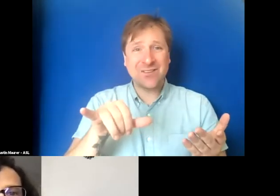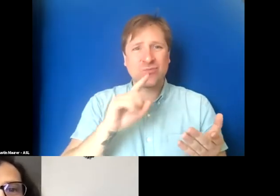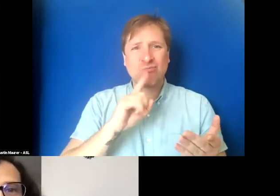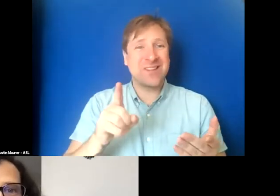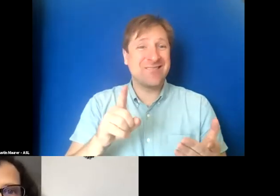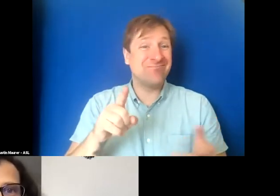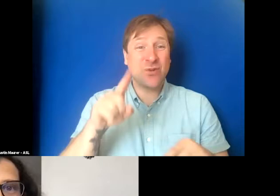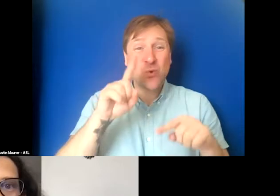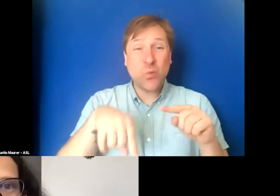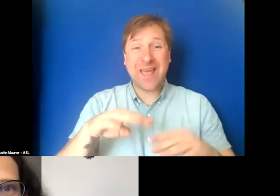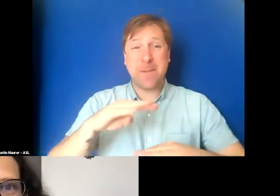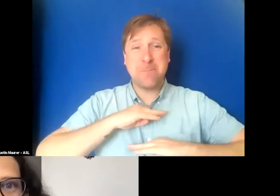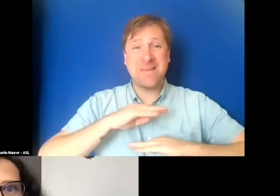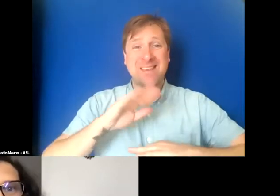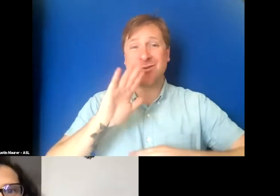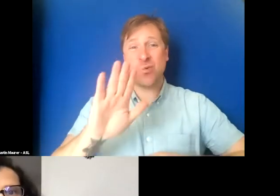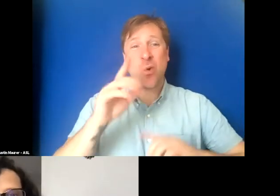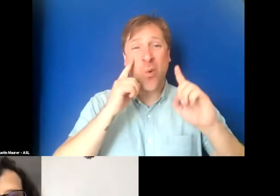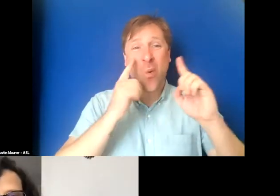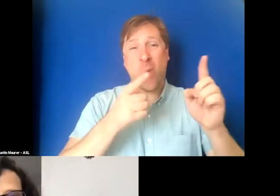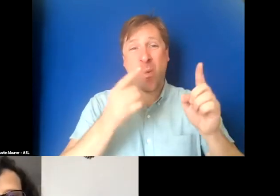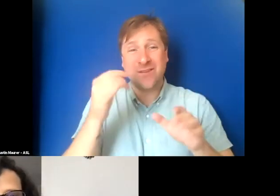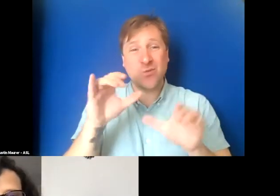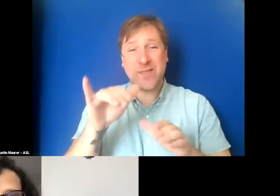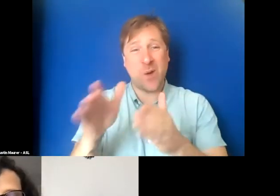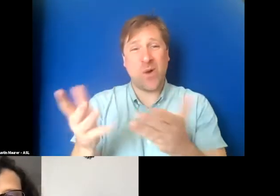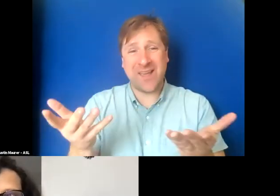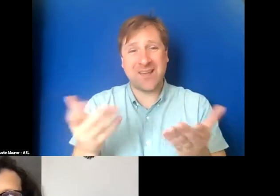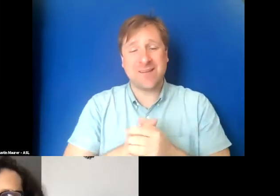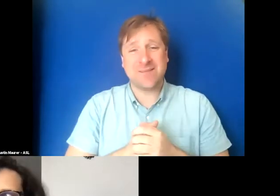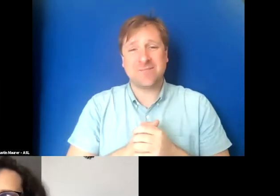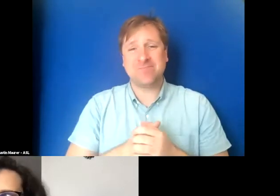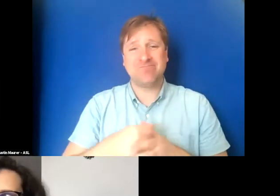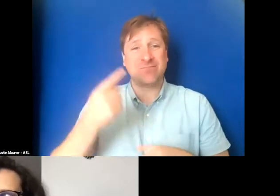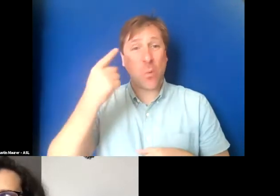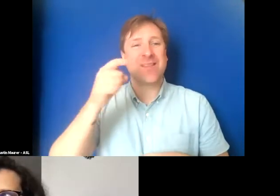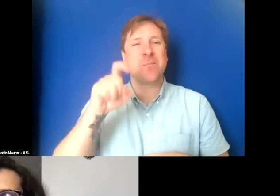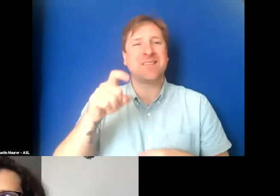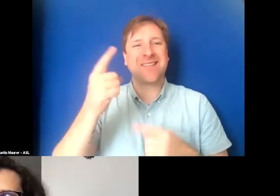You can't meet your own goals if you do that. And I think we have to think in this more